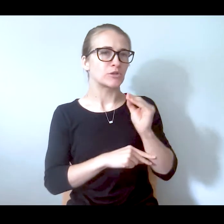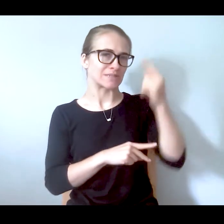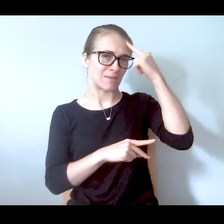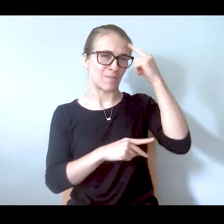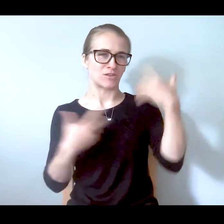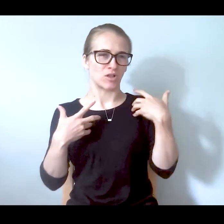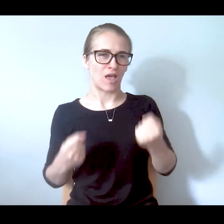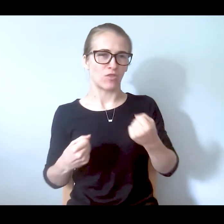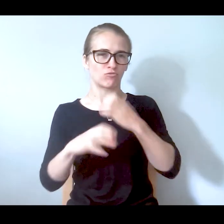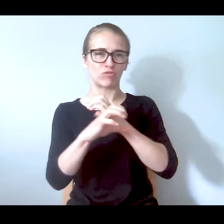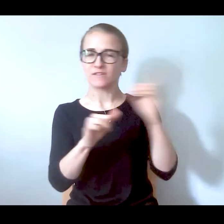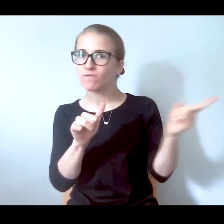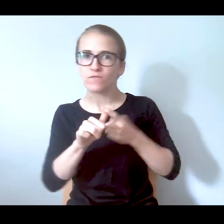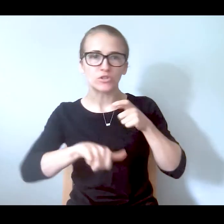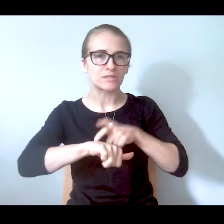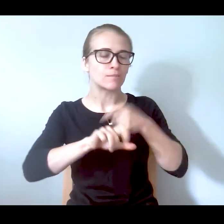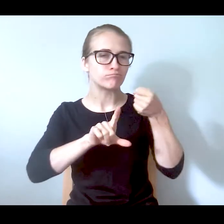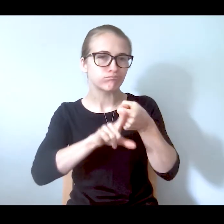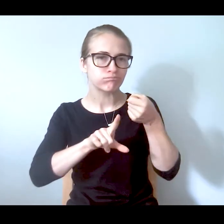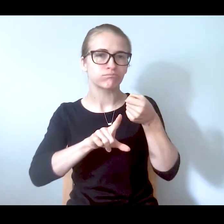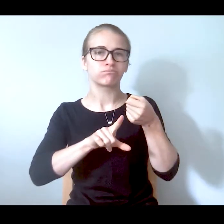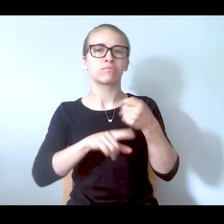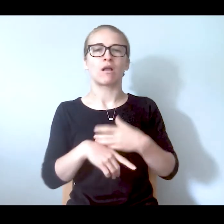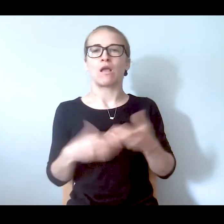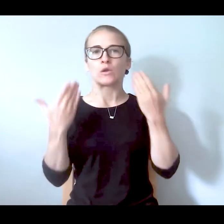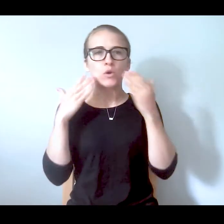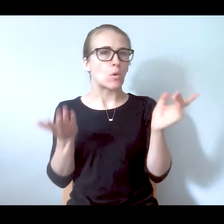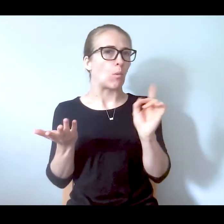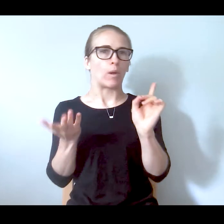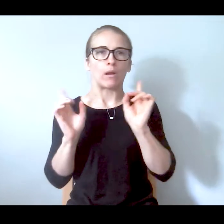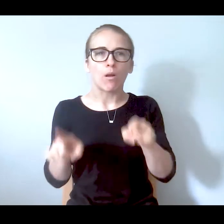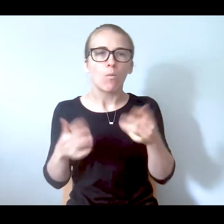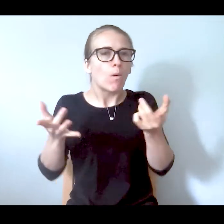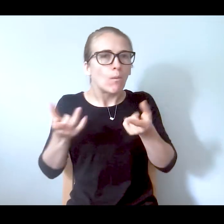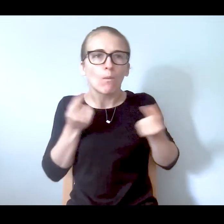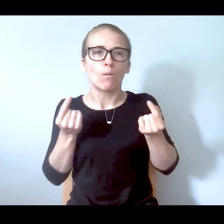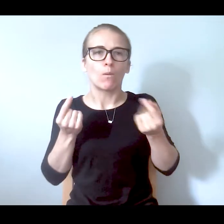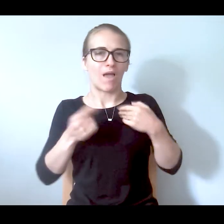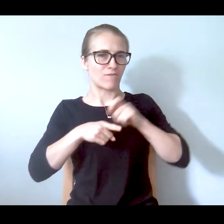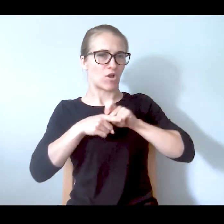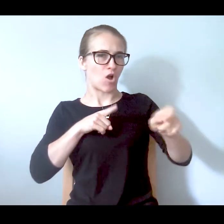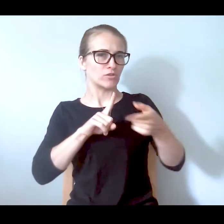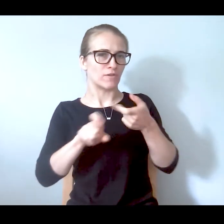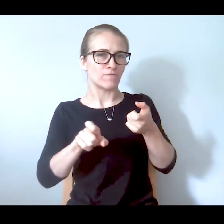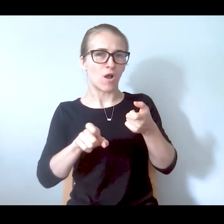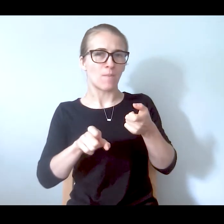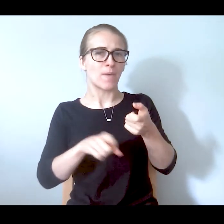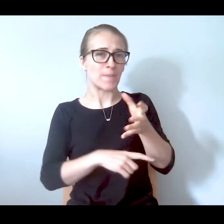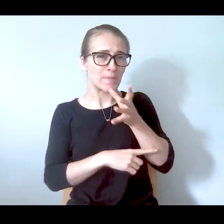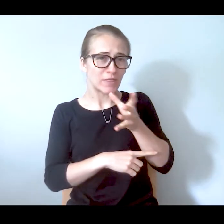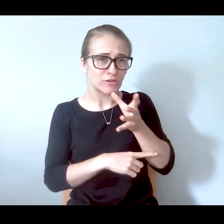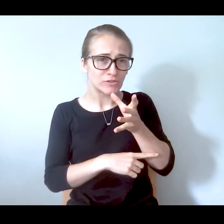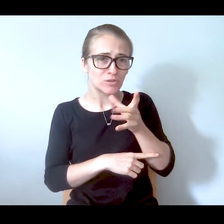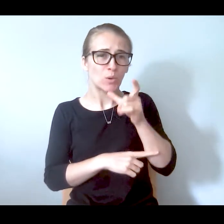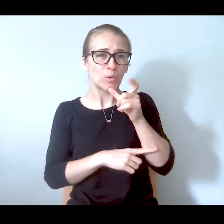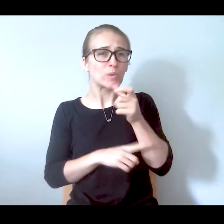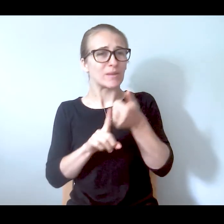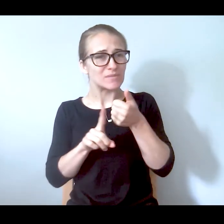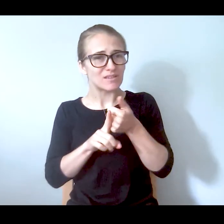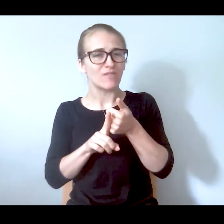go -- we literally have had calls from mothers who